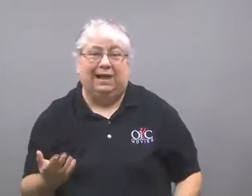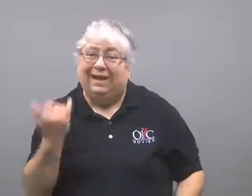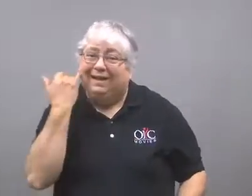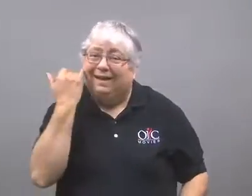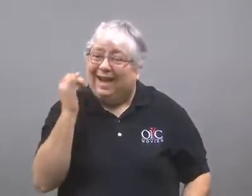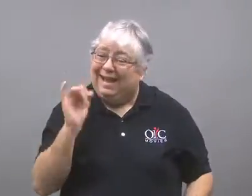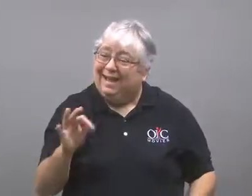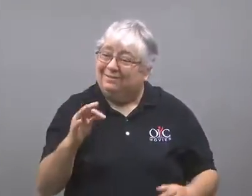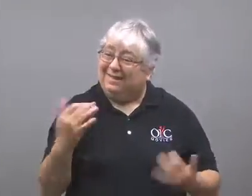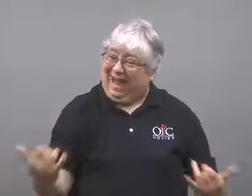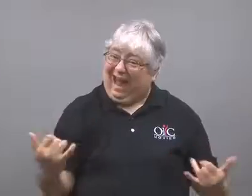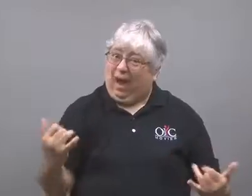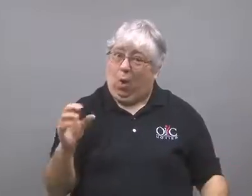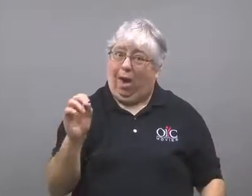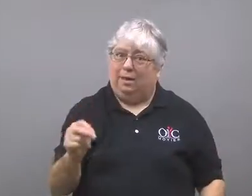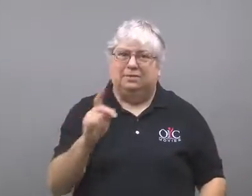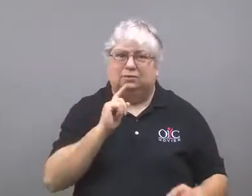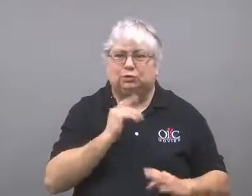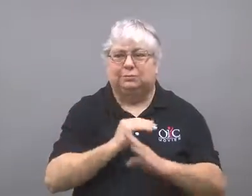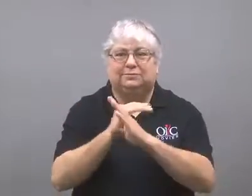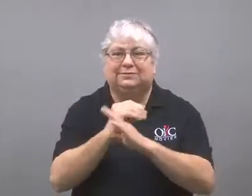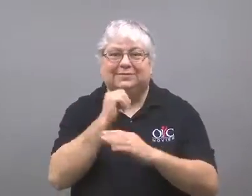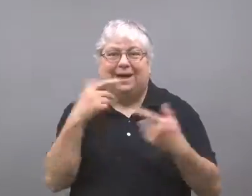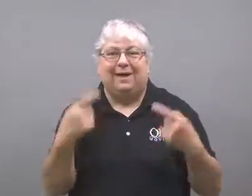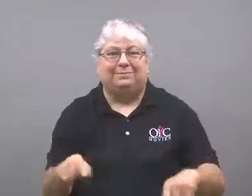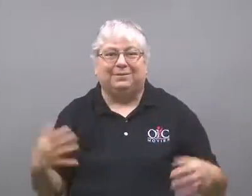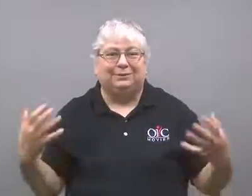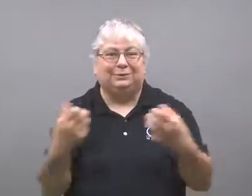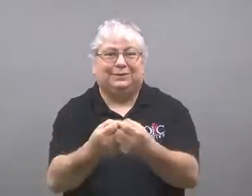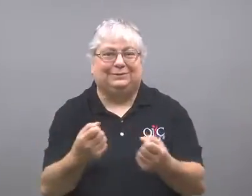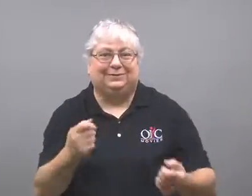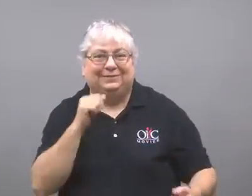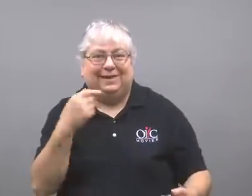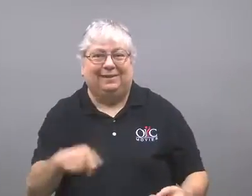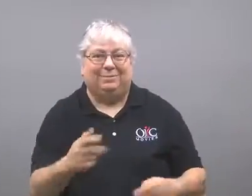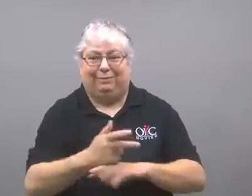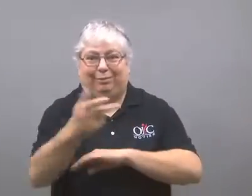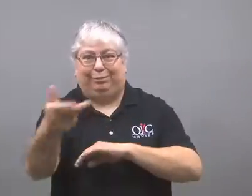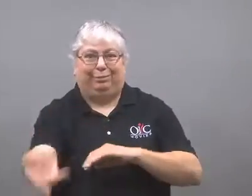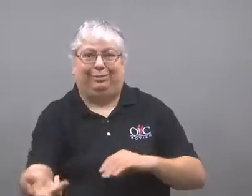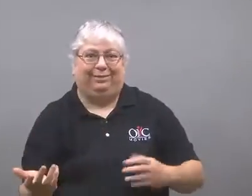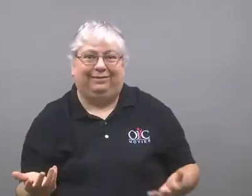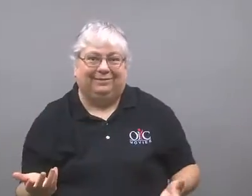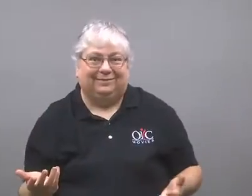If it had been operational, the derailment would not have happened.